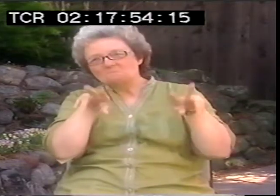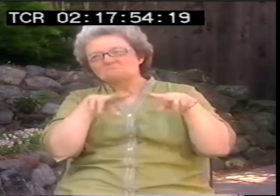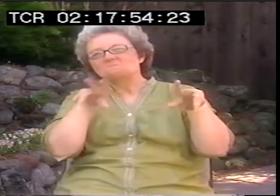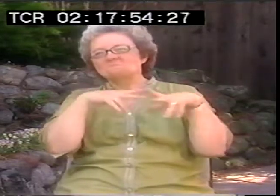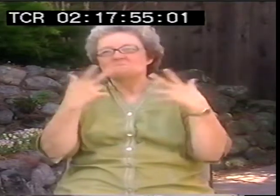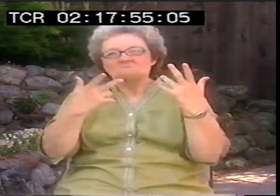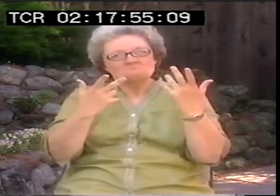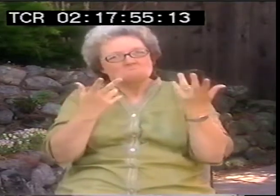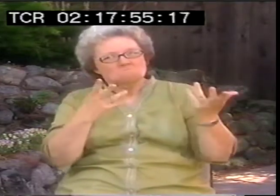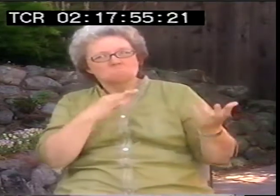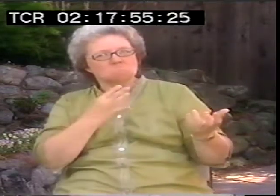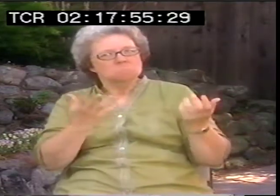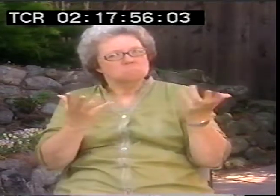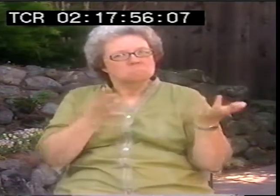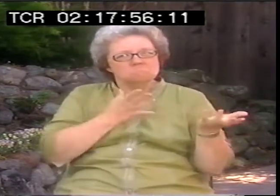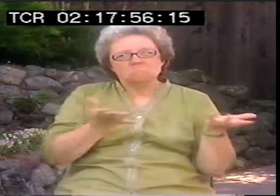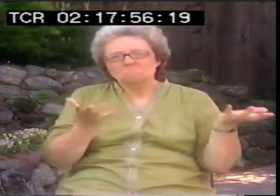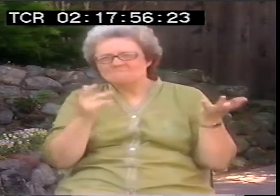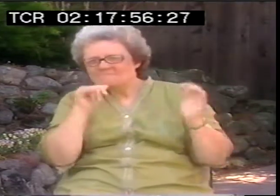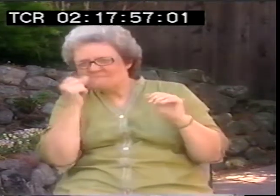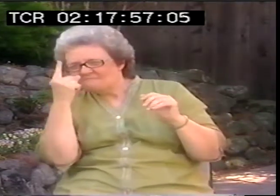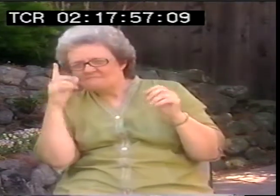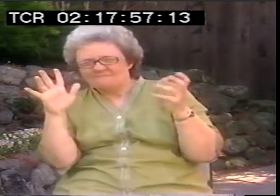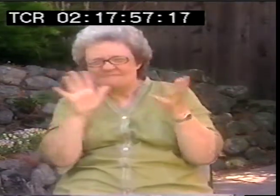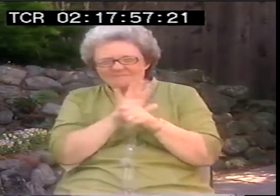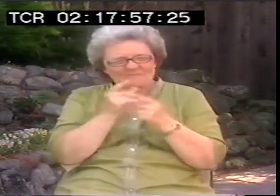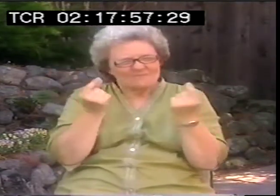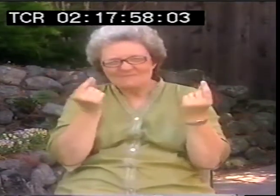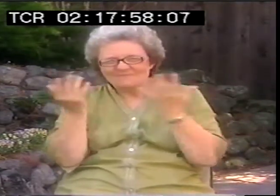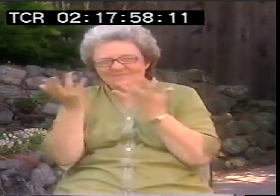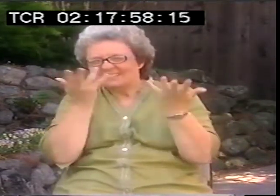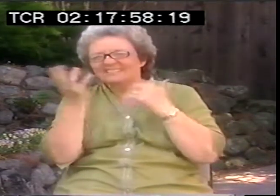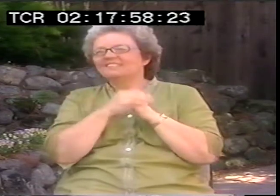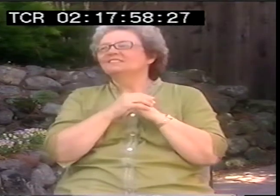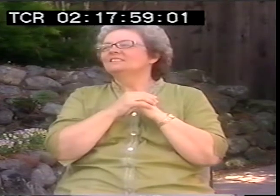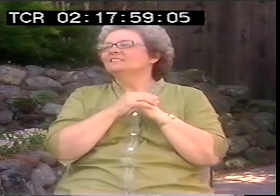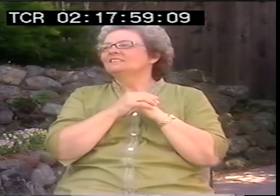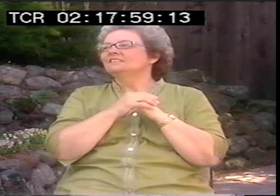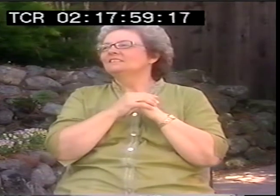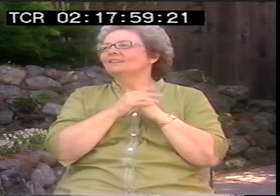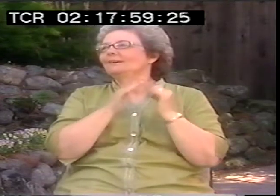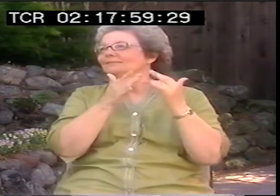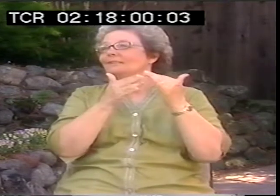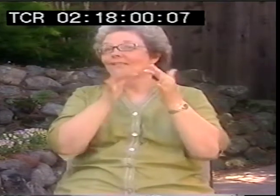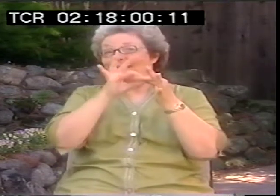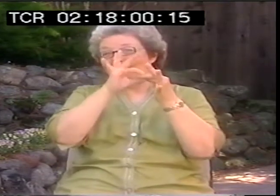I observed it pretty closely, but I didn't do anything with it. I was trying to understand it. I didn't really know what it was all about.